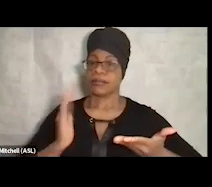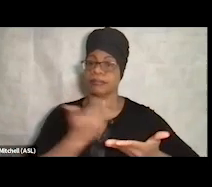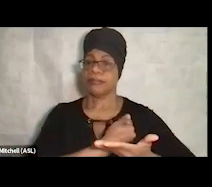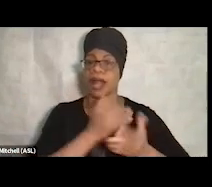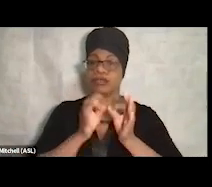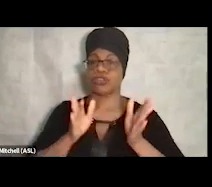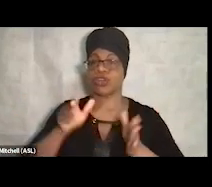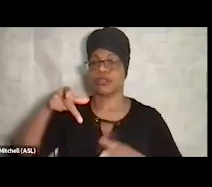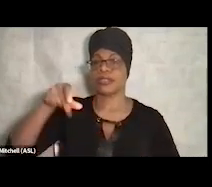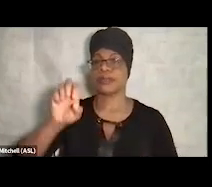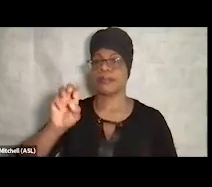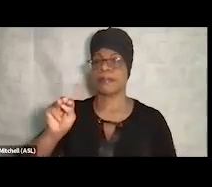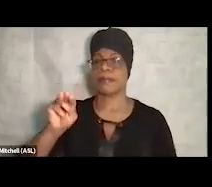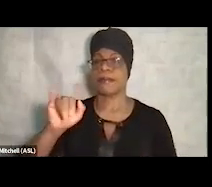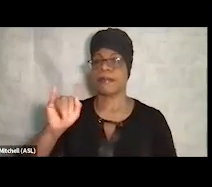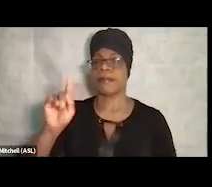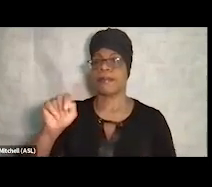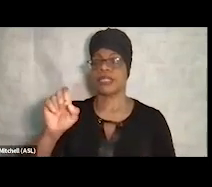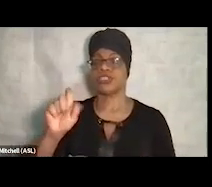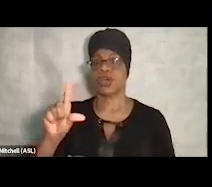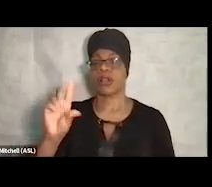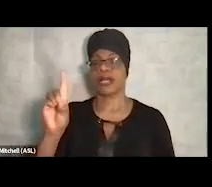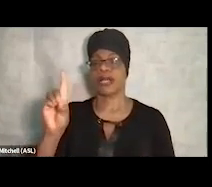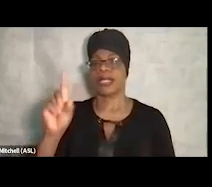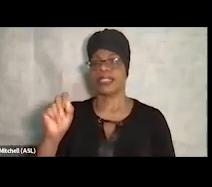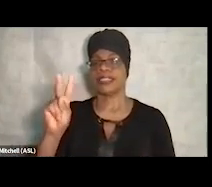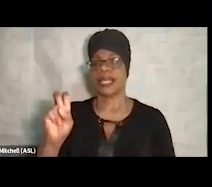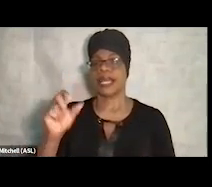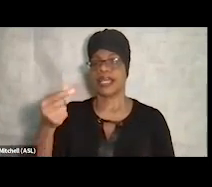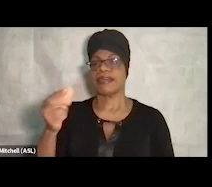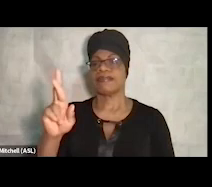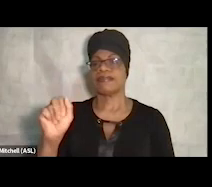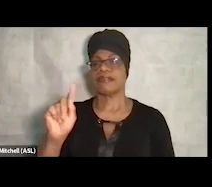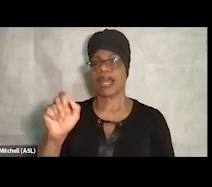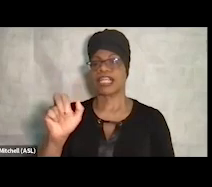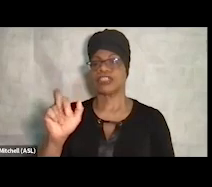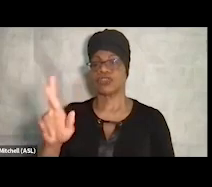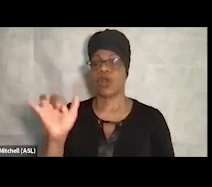Pamela Mitchell and Dave Gratzer. There's live transcription available.